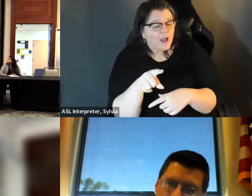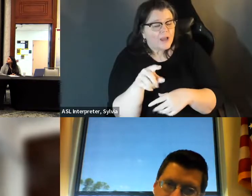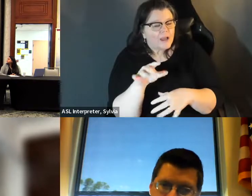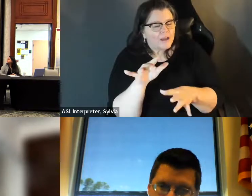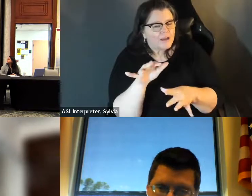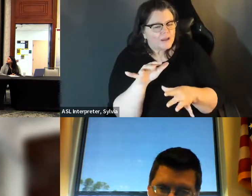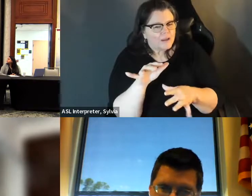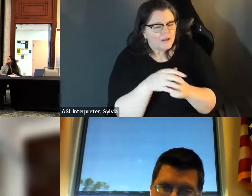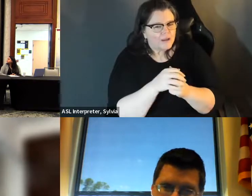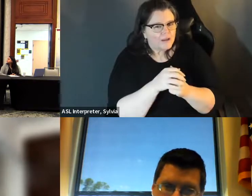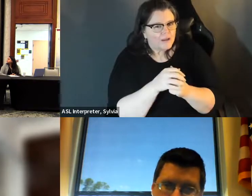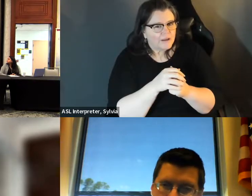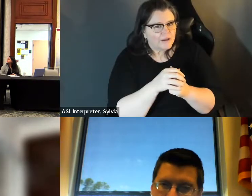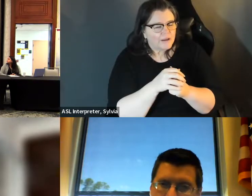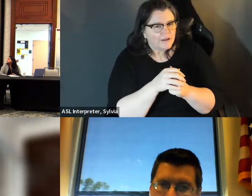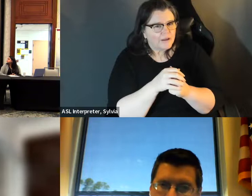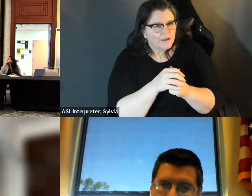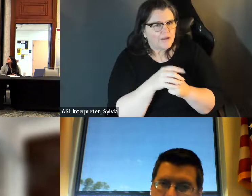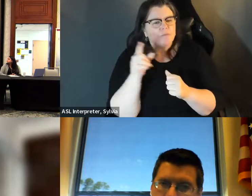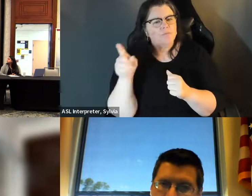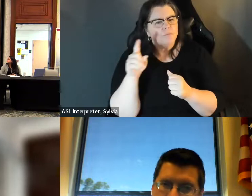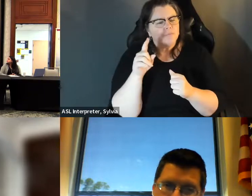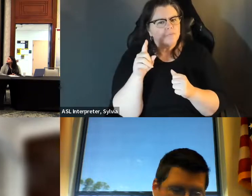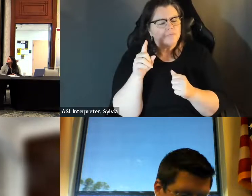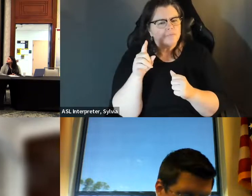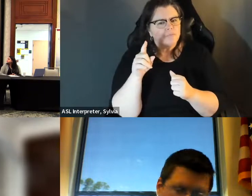Yes, Tony, thank you. Good question is, it's fun. Lily, are you on? » Yes, thank you. The